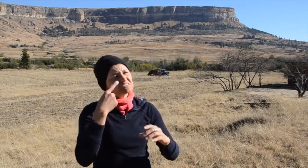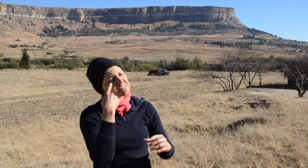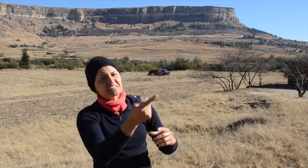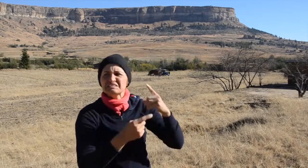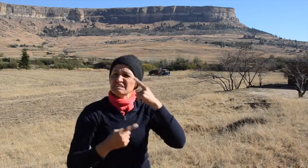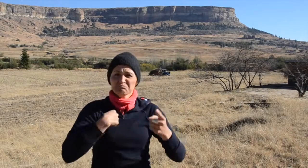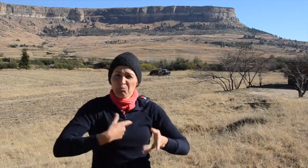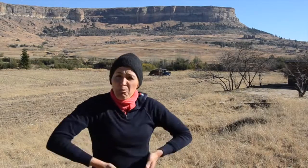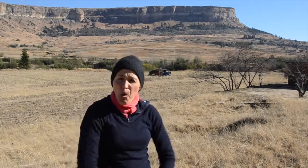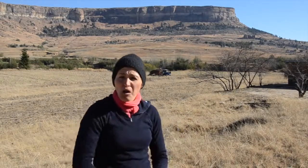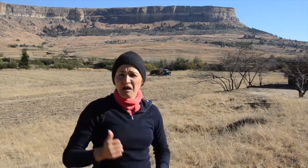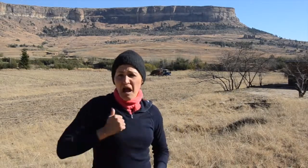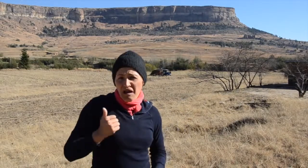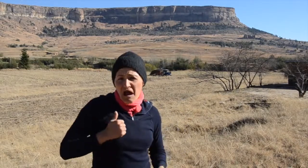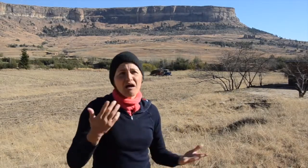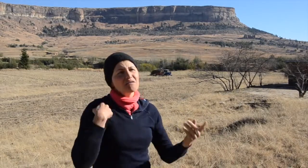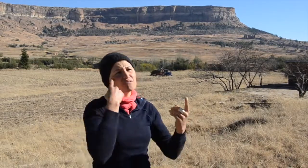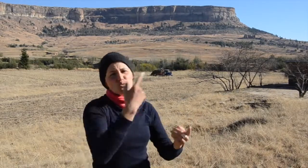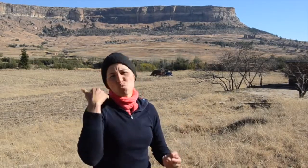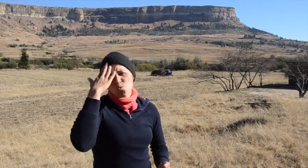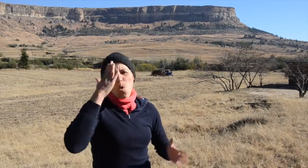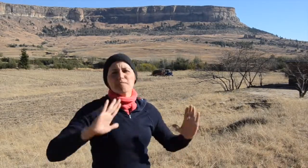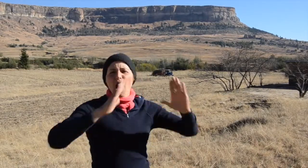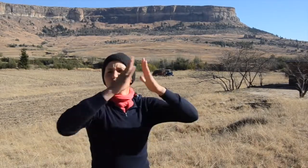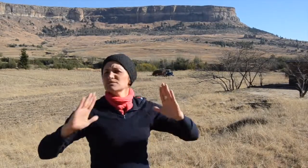I have seen and known many mountains. However,